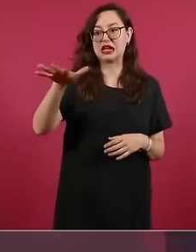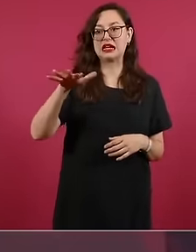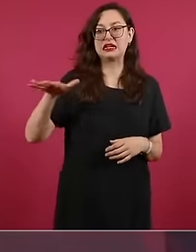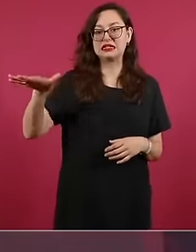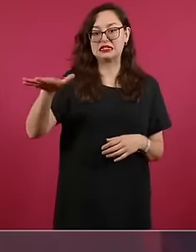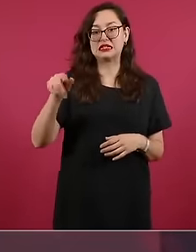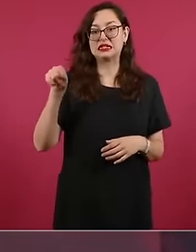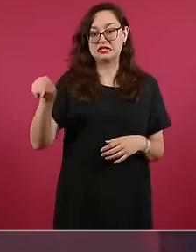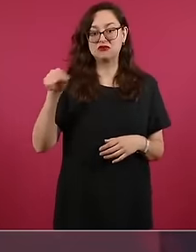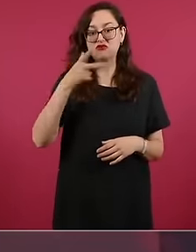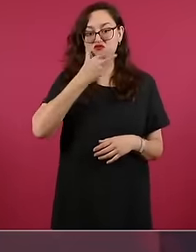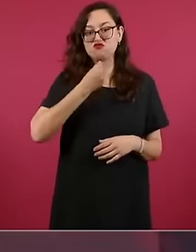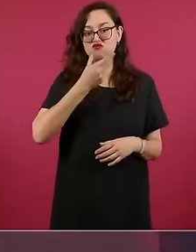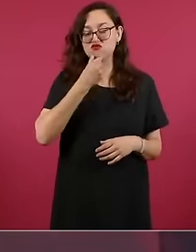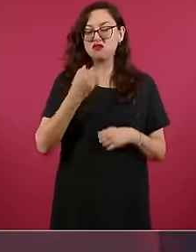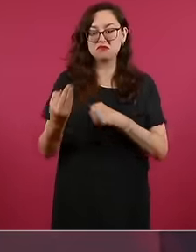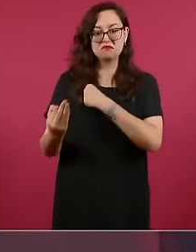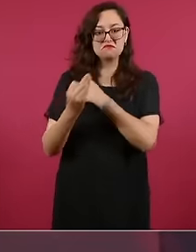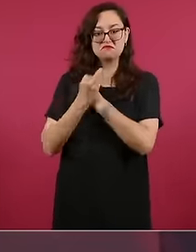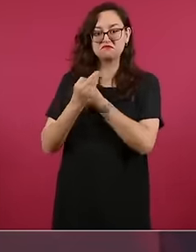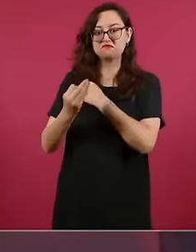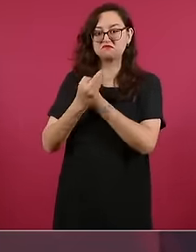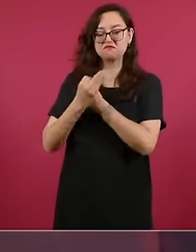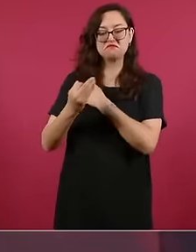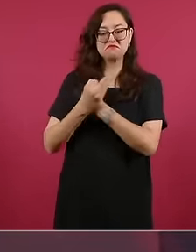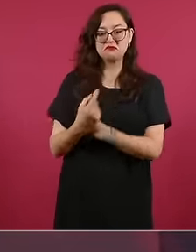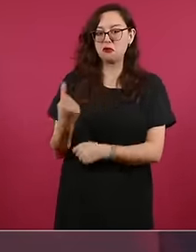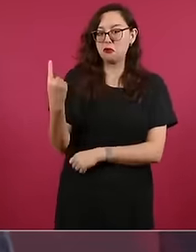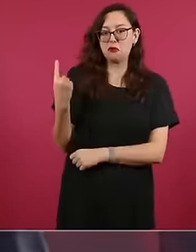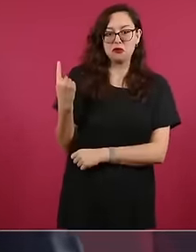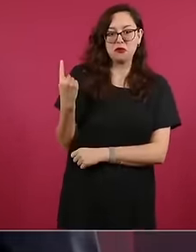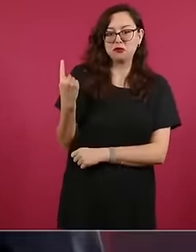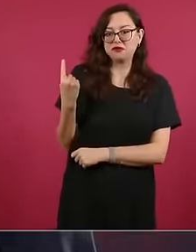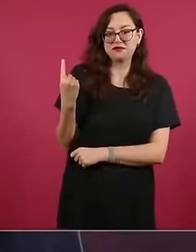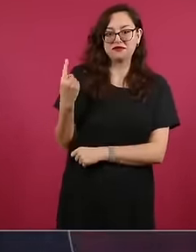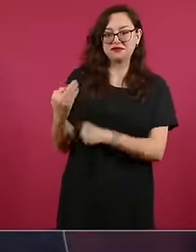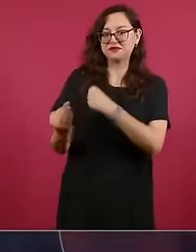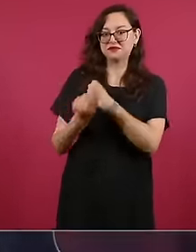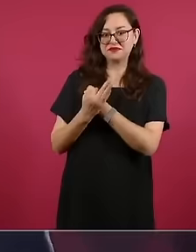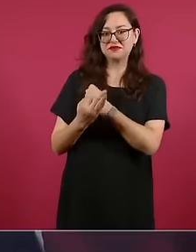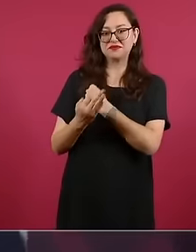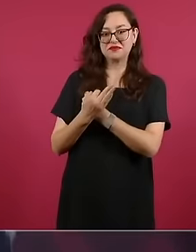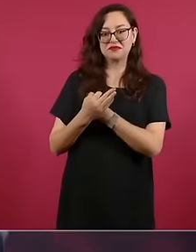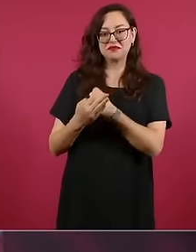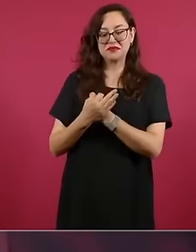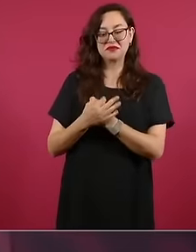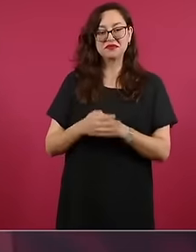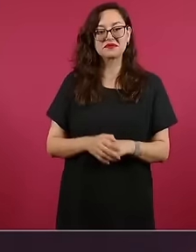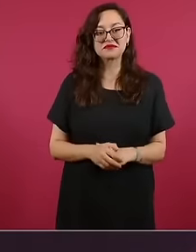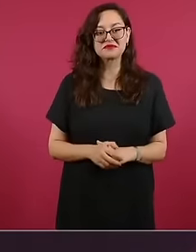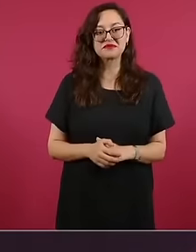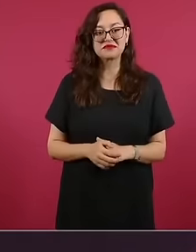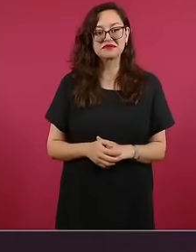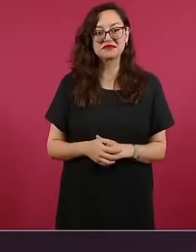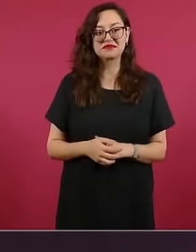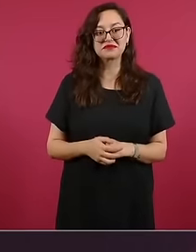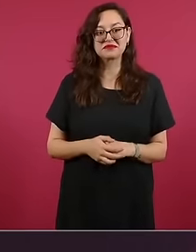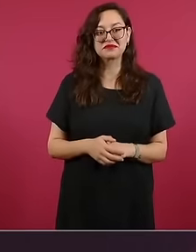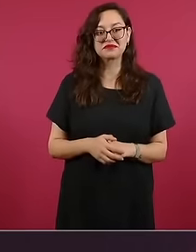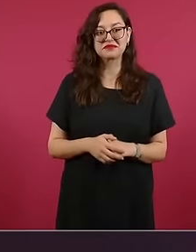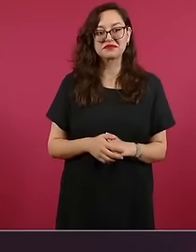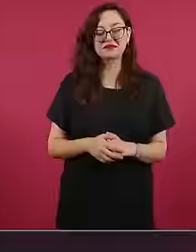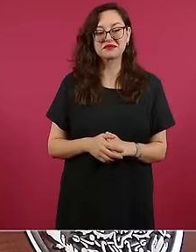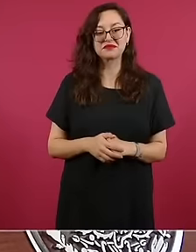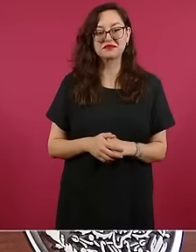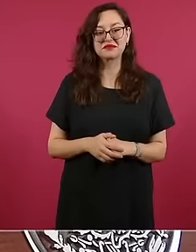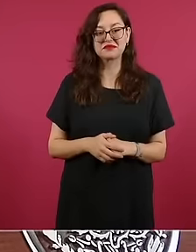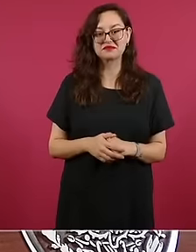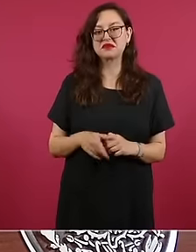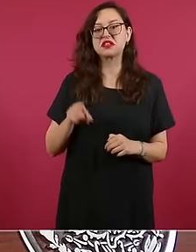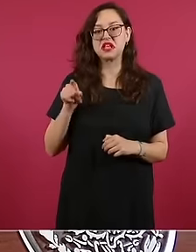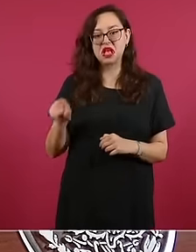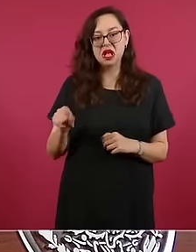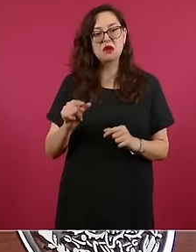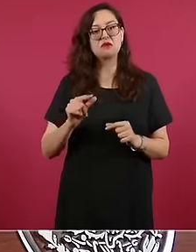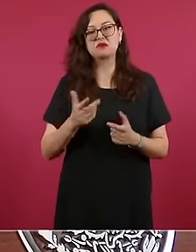defends us and says launched but very little that he does not have his arm twisted, not this one